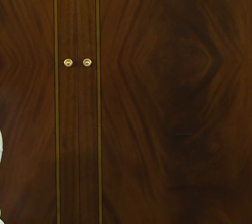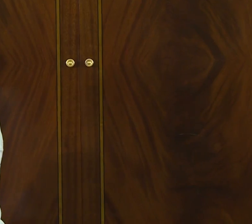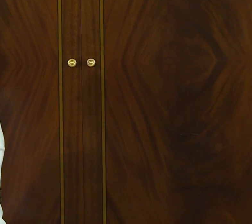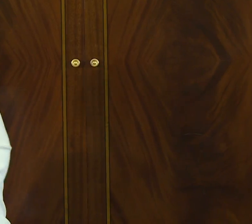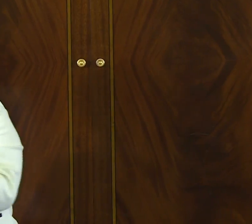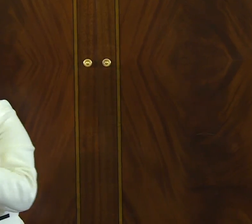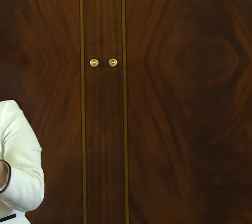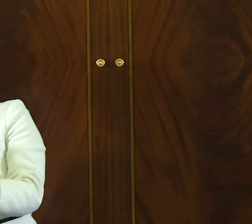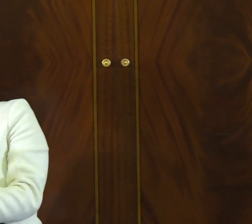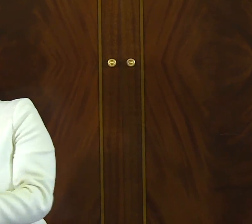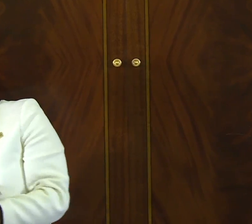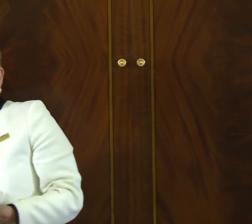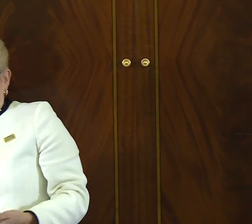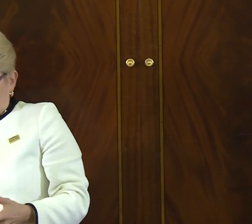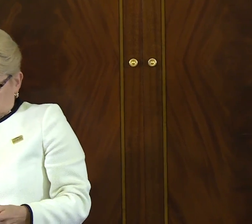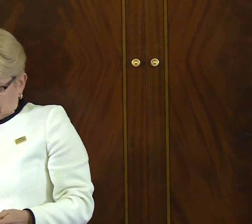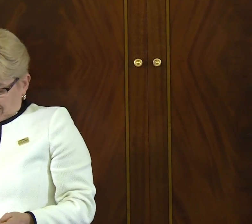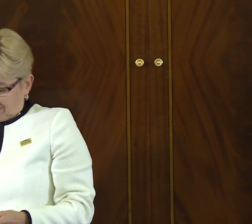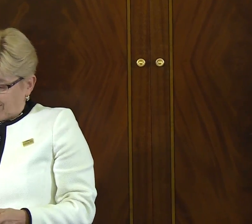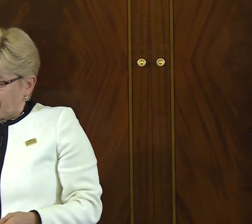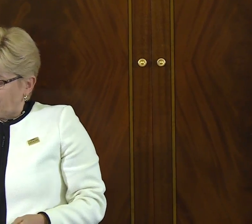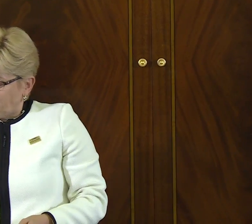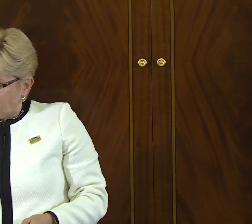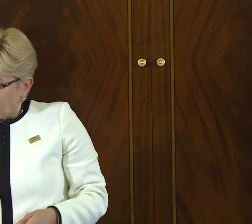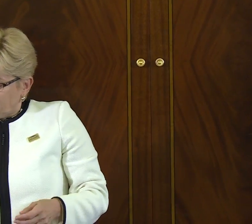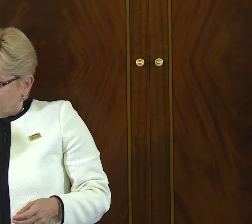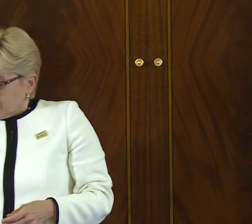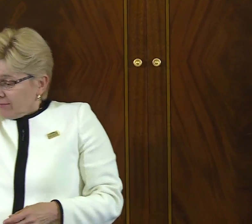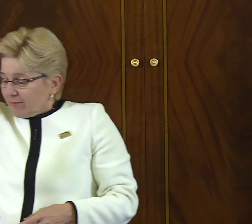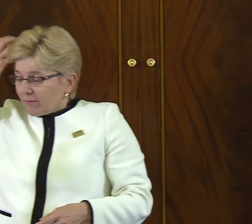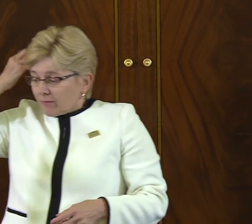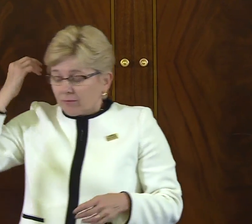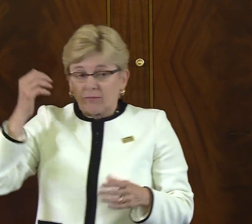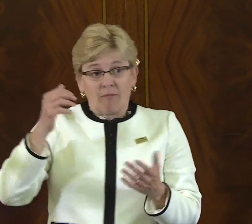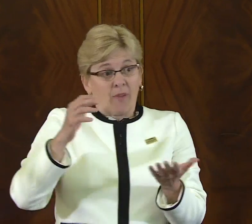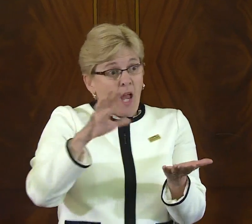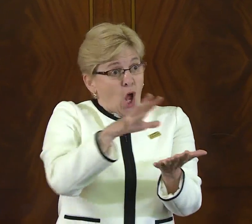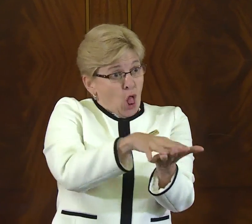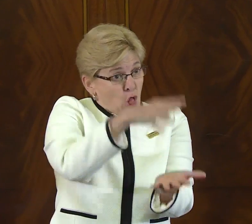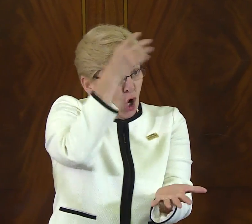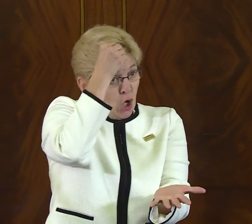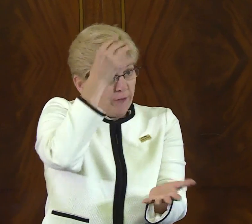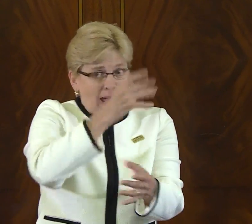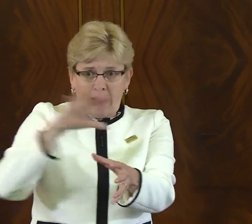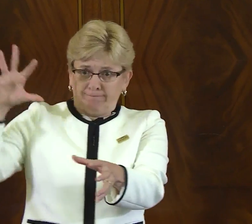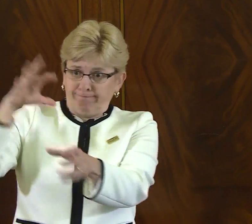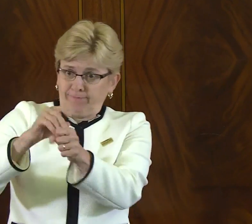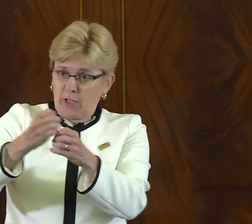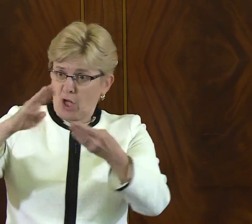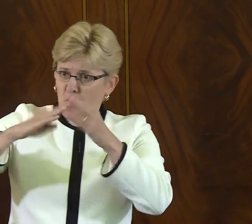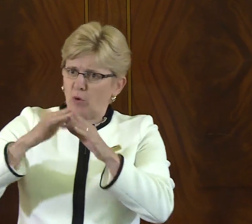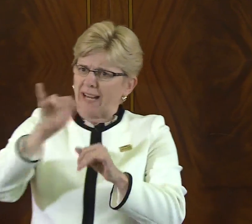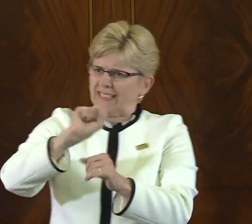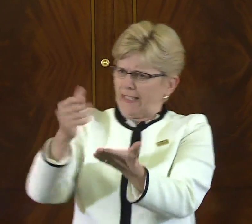with disabilities, not just deaf people.